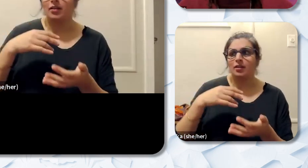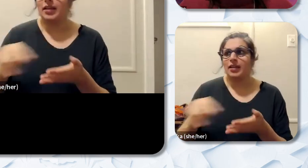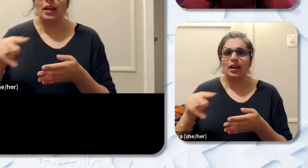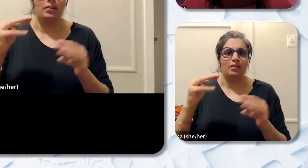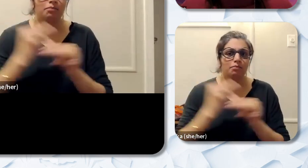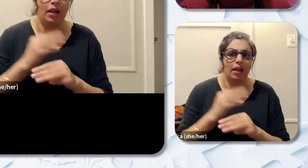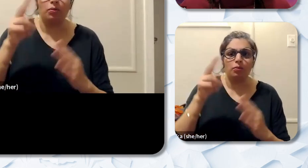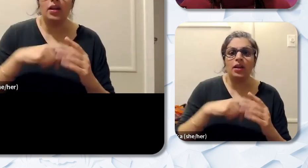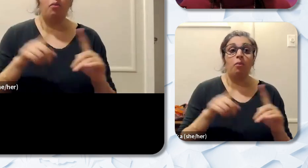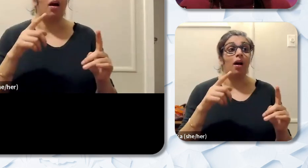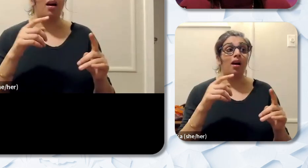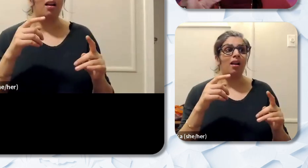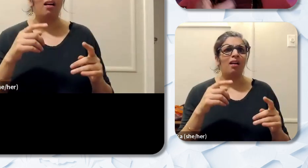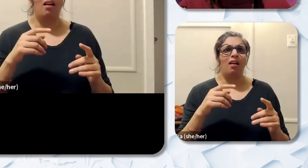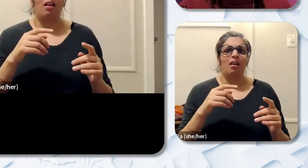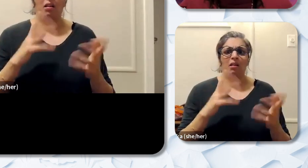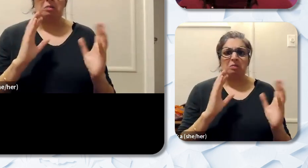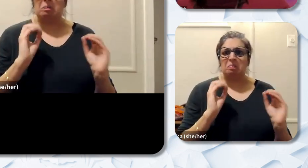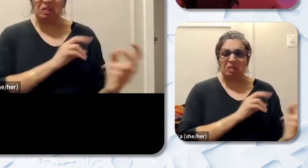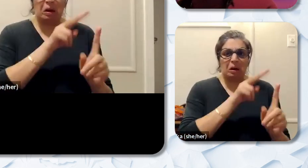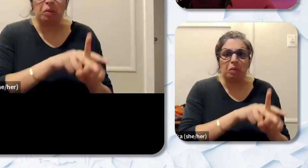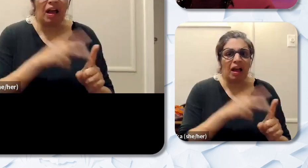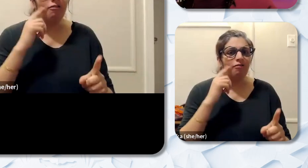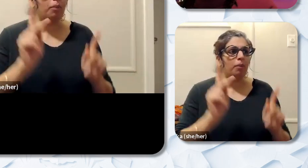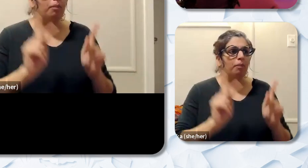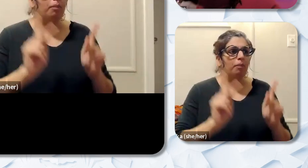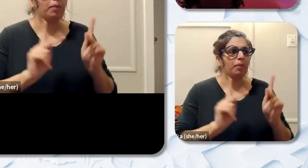we've got this waiver system that works for everyone except for Black educators. What's